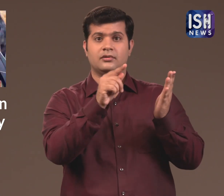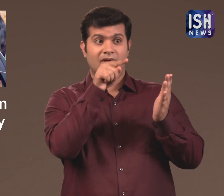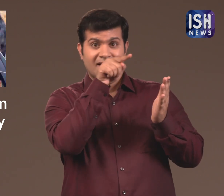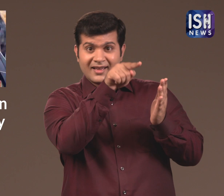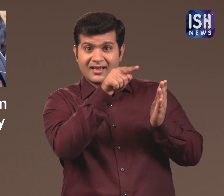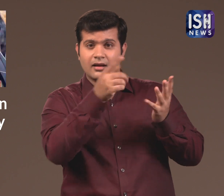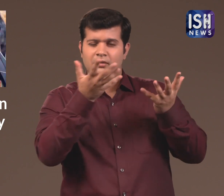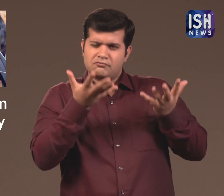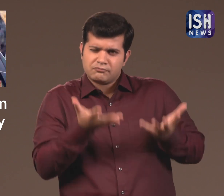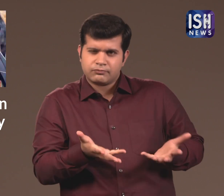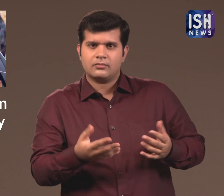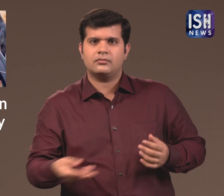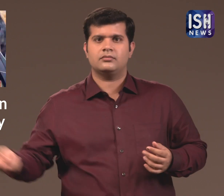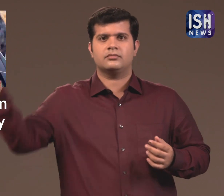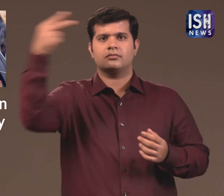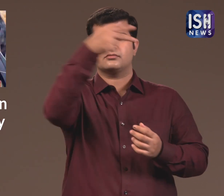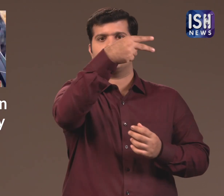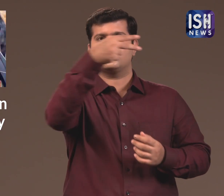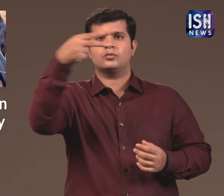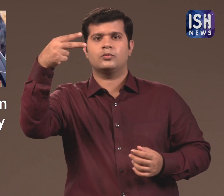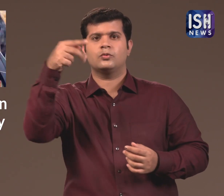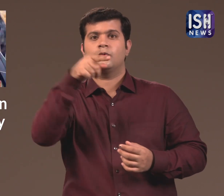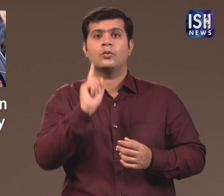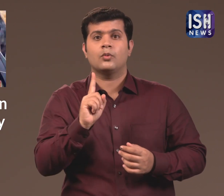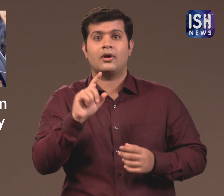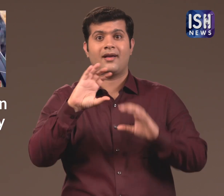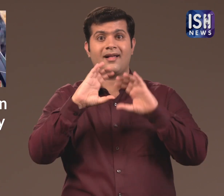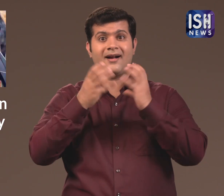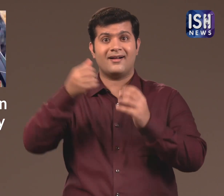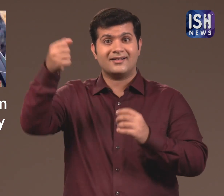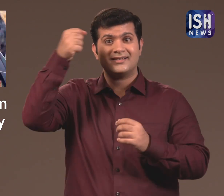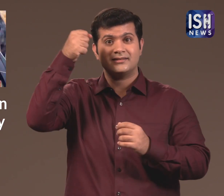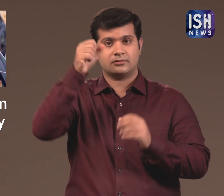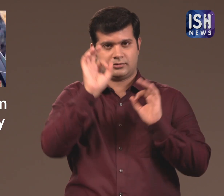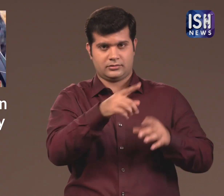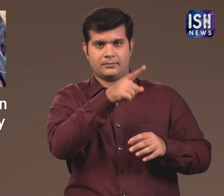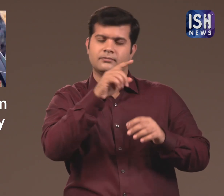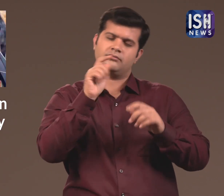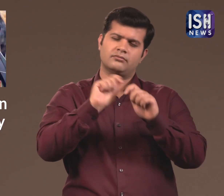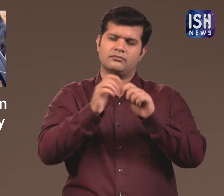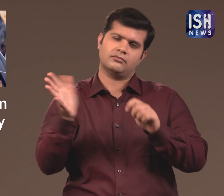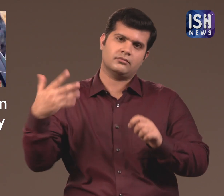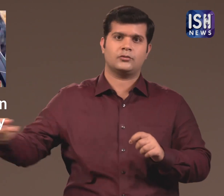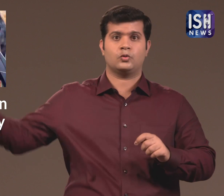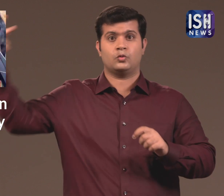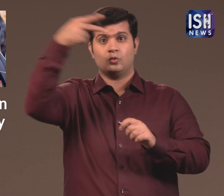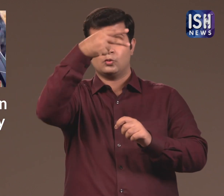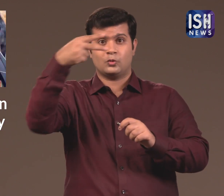The coaching class owners illegally constructed two more floors.